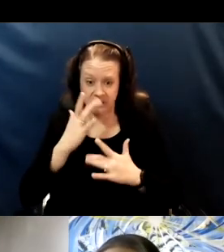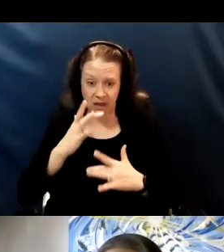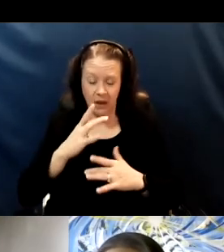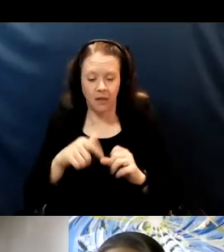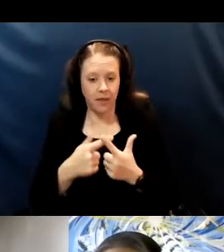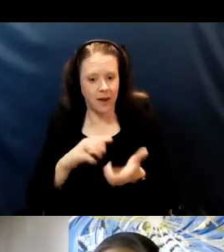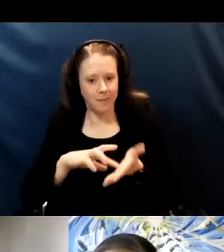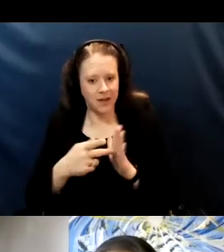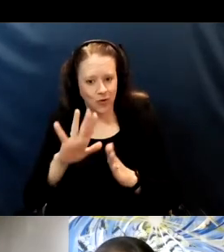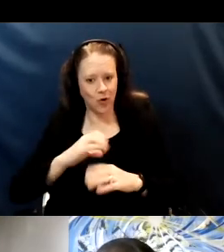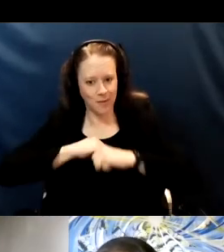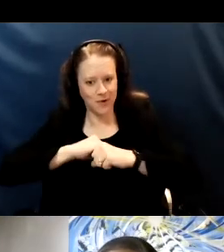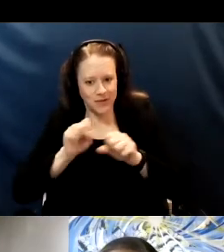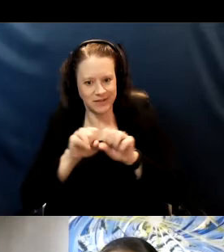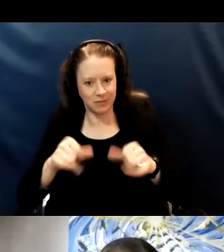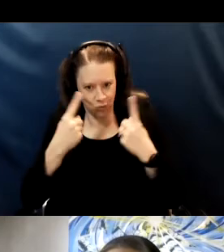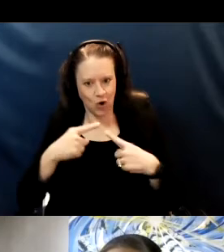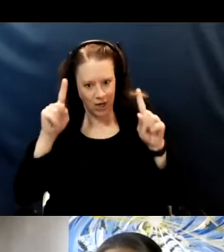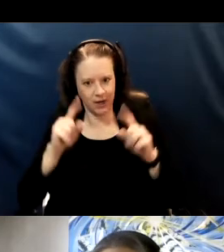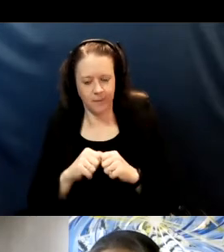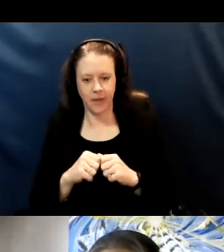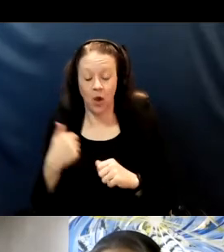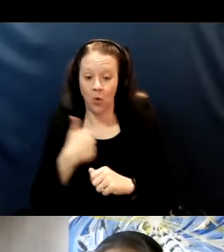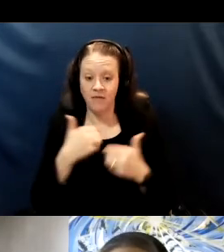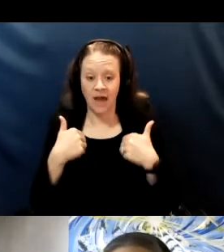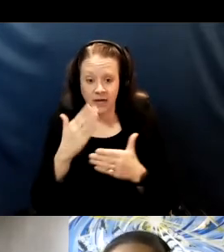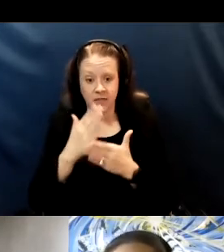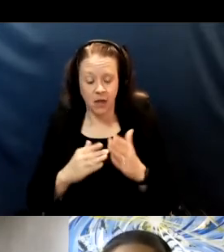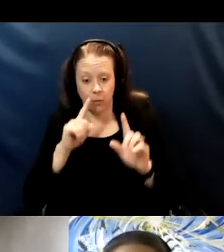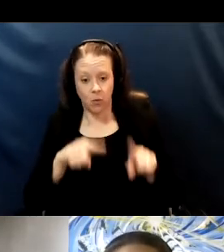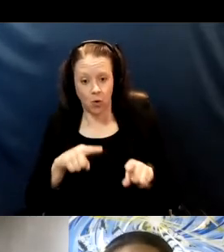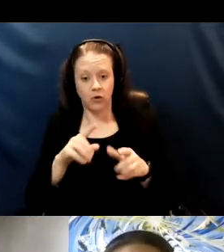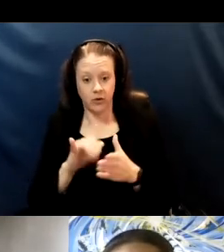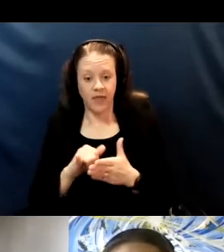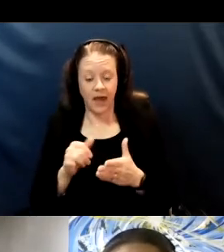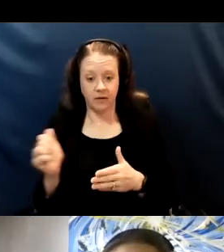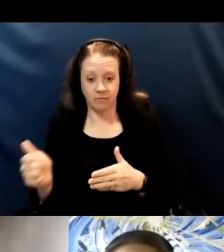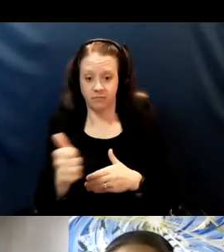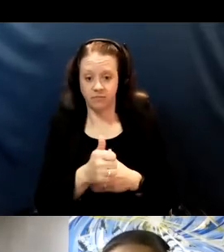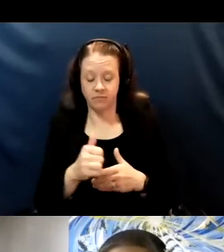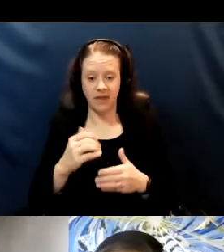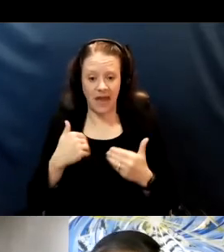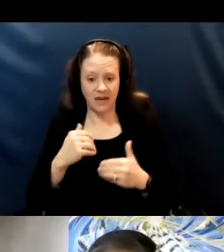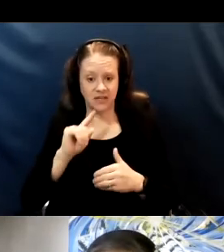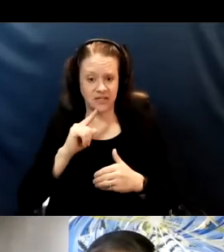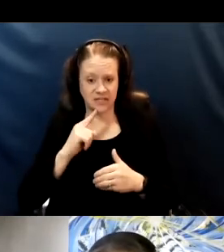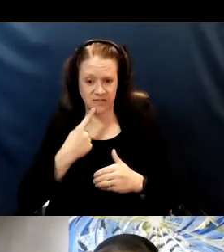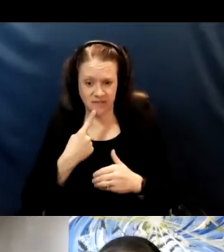There have been some reports of severe allergic reactions I wanted to know that those are very rare it's four in a million,